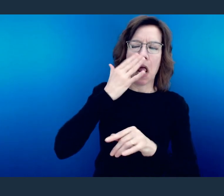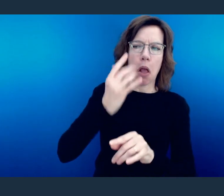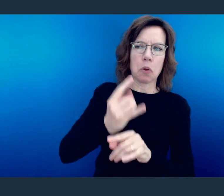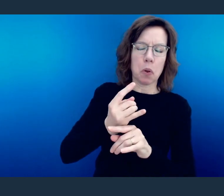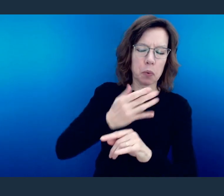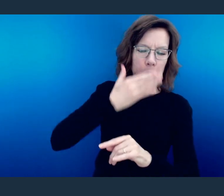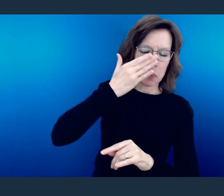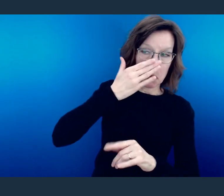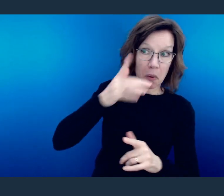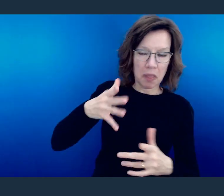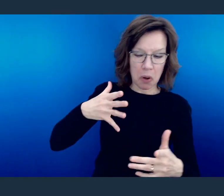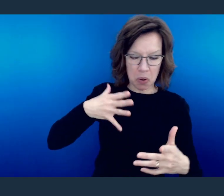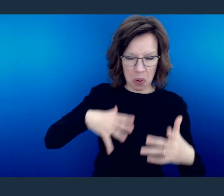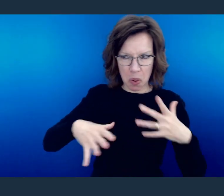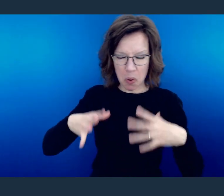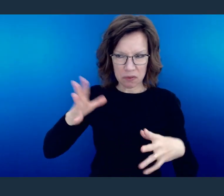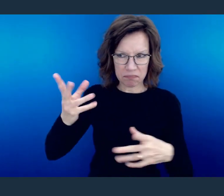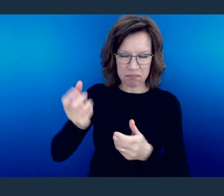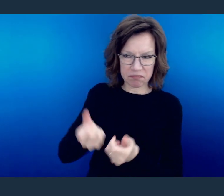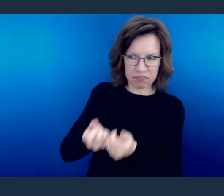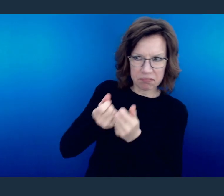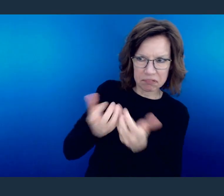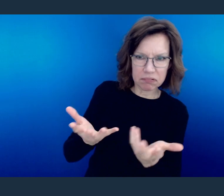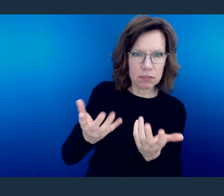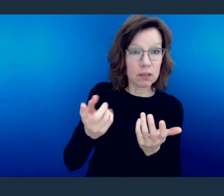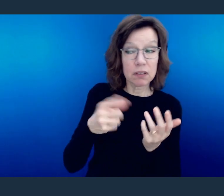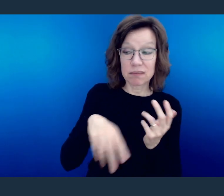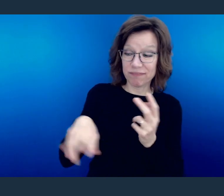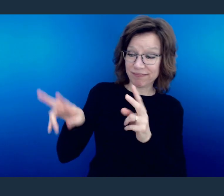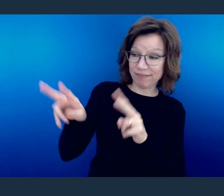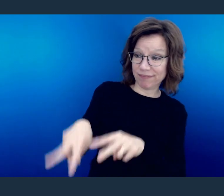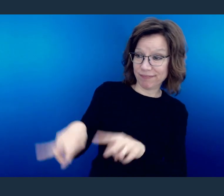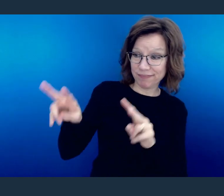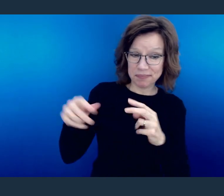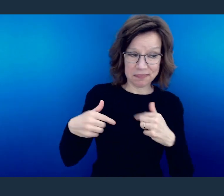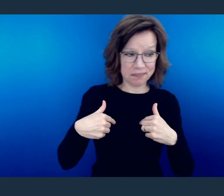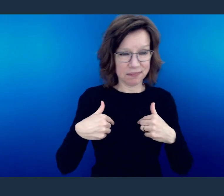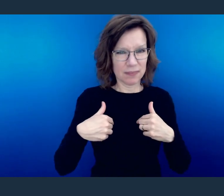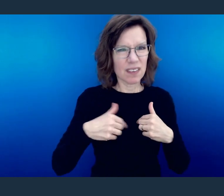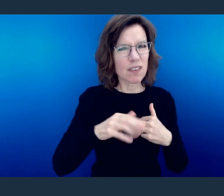like alcohol or their clothes are tattered. Don't look at them and think that you're better off.